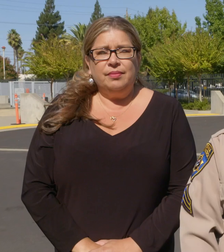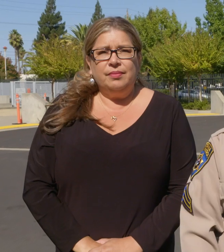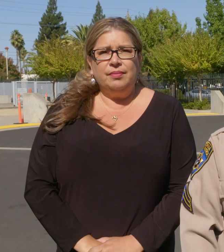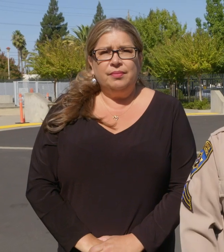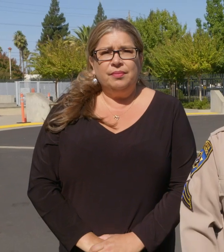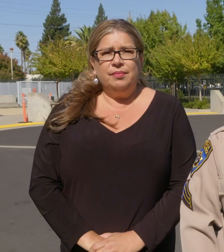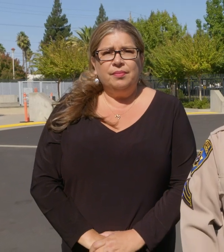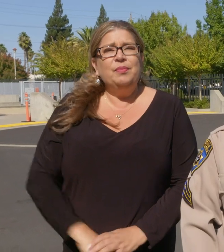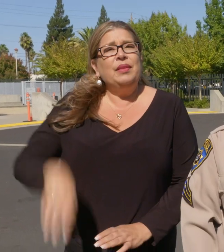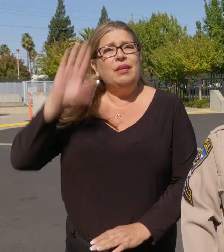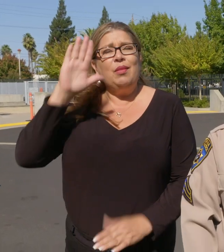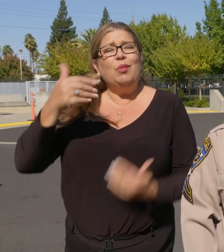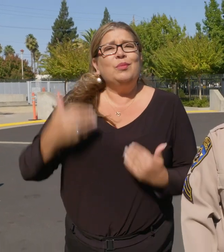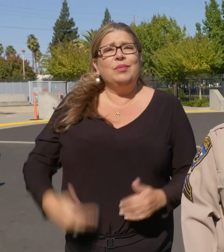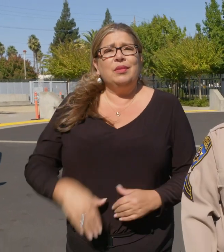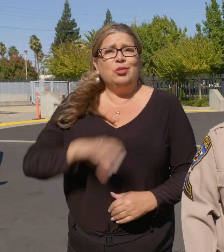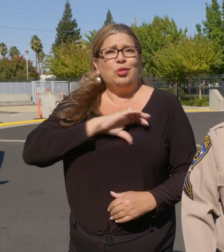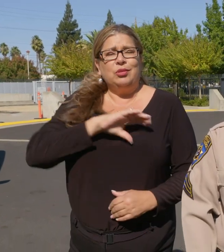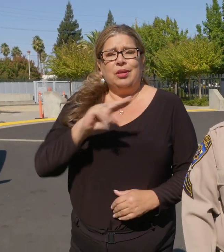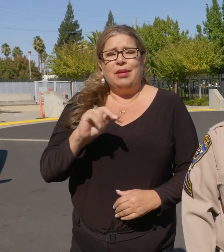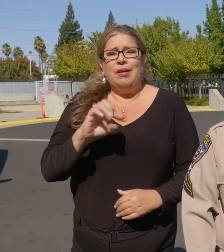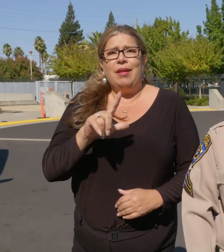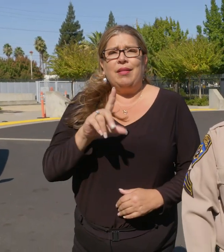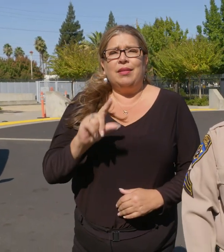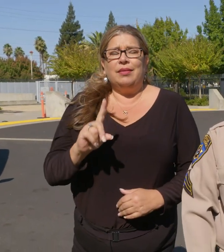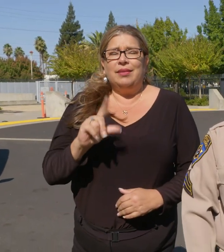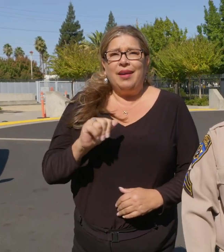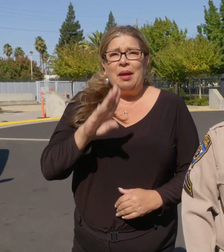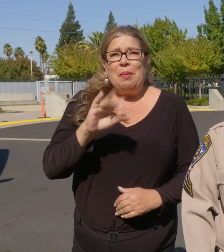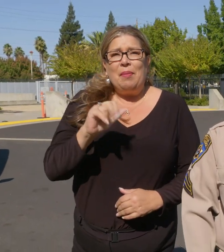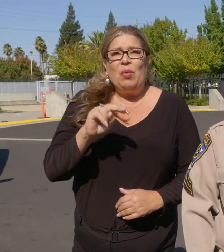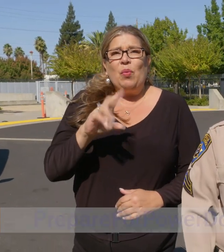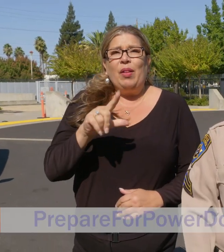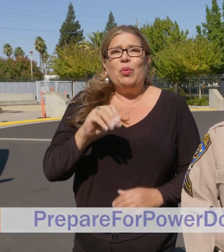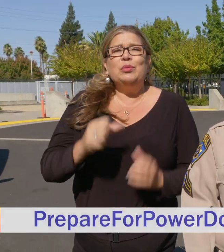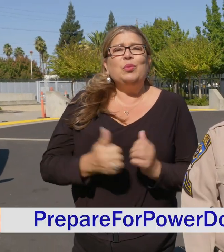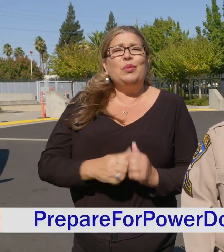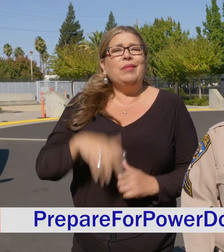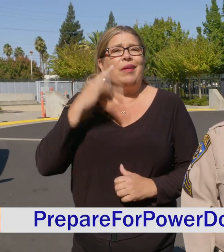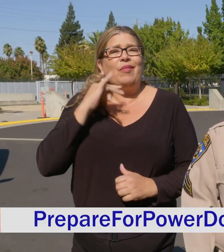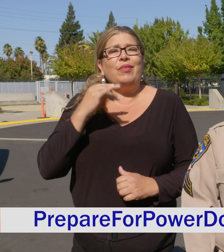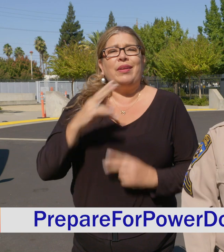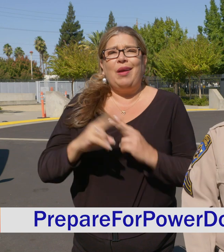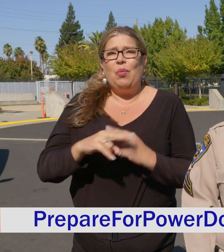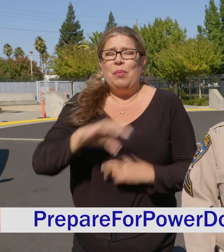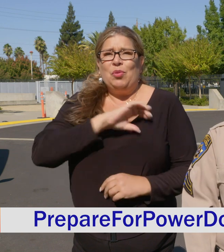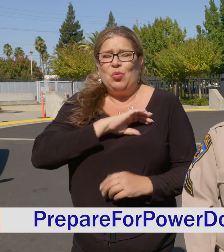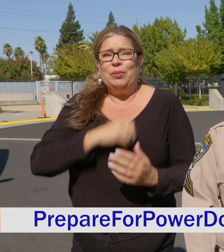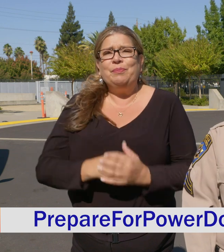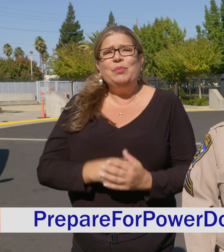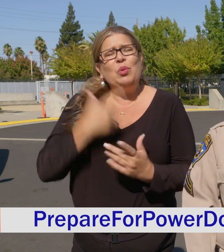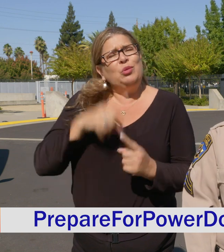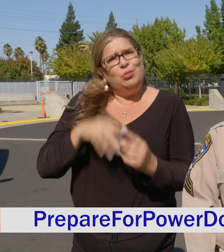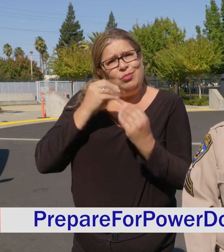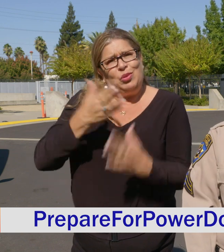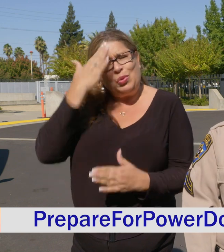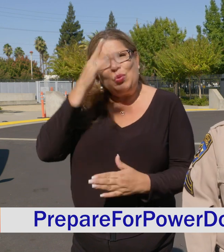Hi this is sergeant Nelda Banuelos with the California Highway Patrol reminding the motoring public that some traffic signal lights are still inoperable